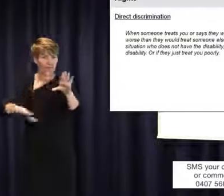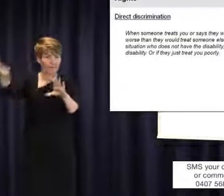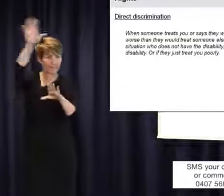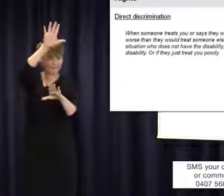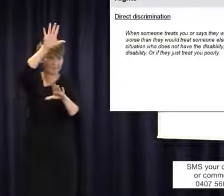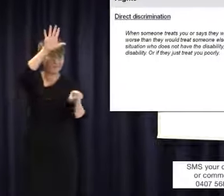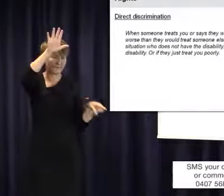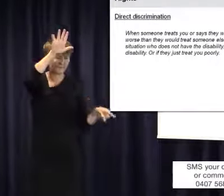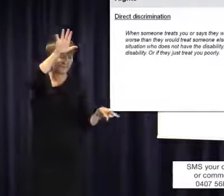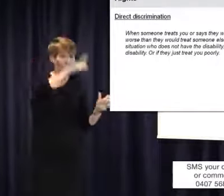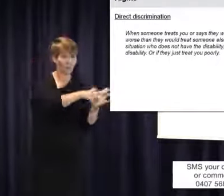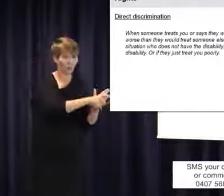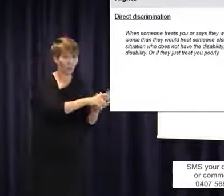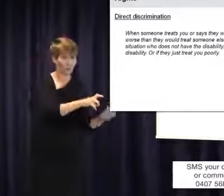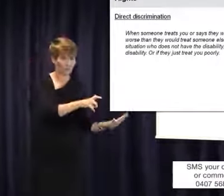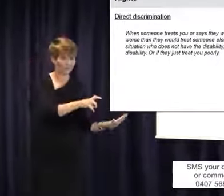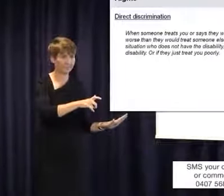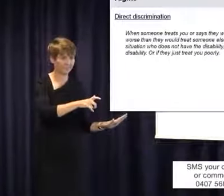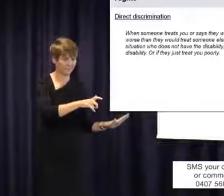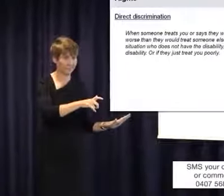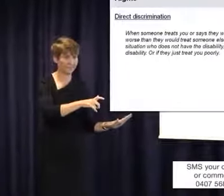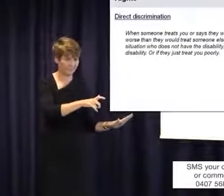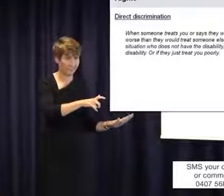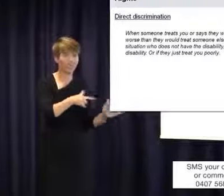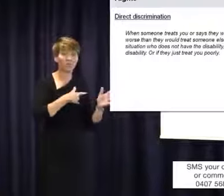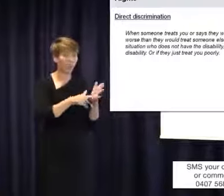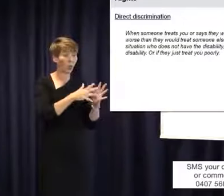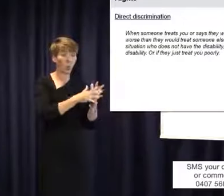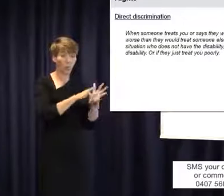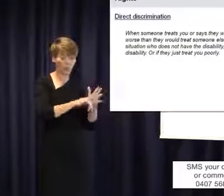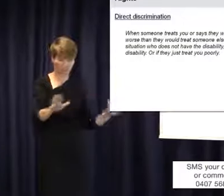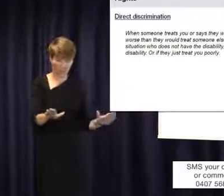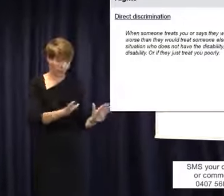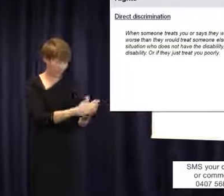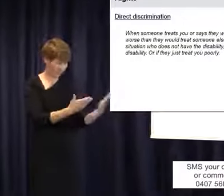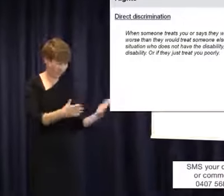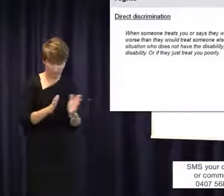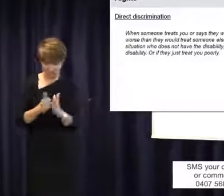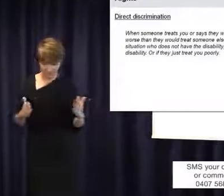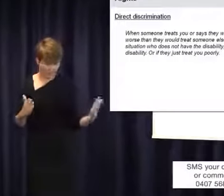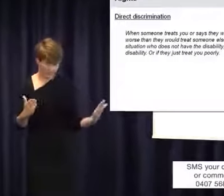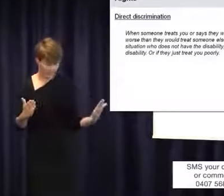of those components in those laws are the same but they've got slight differences. So